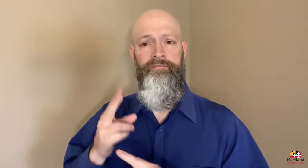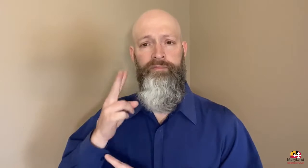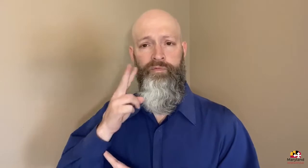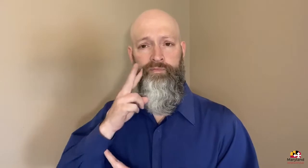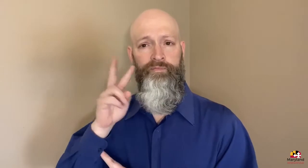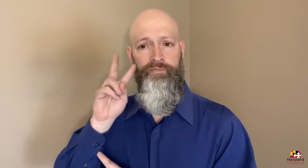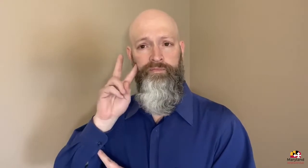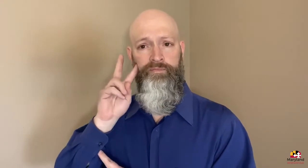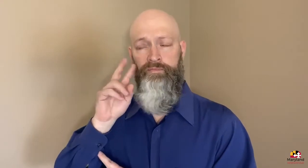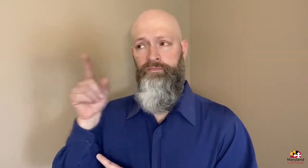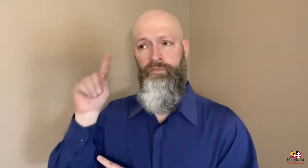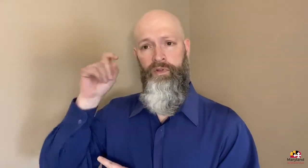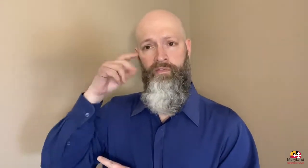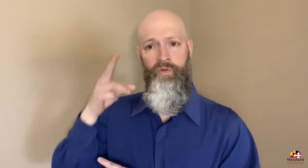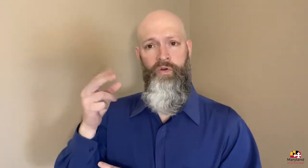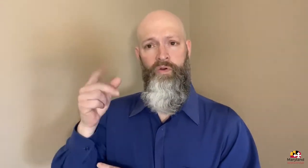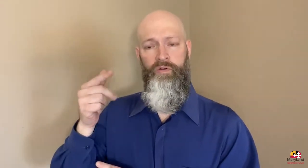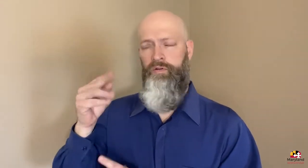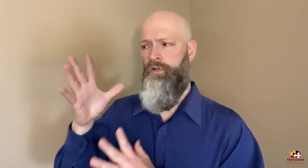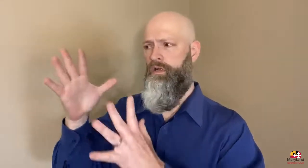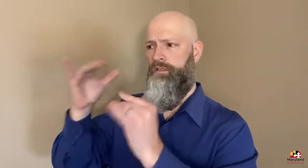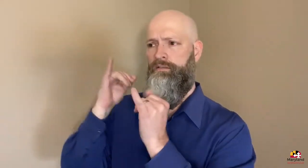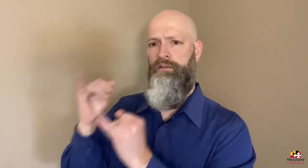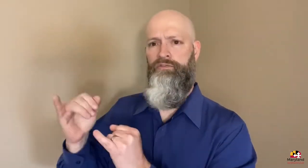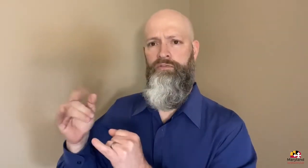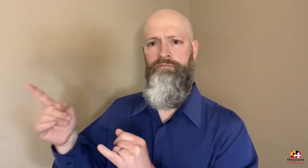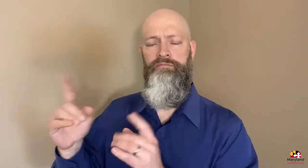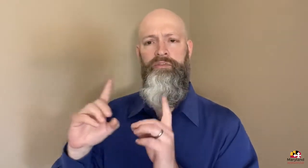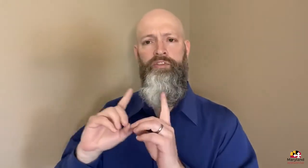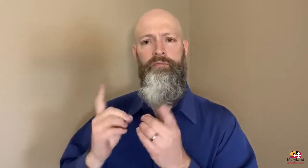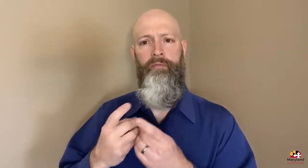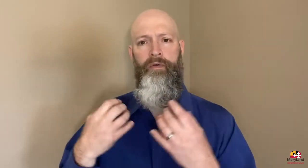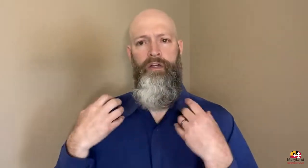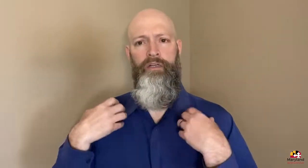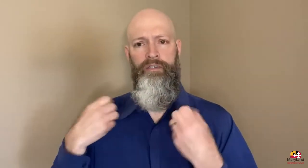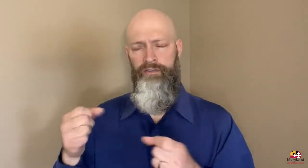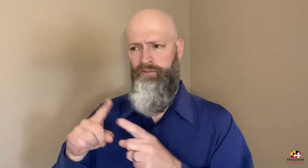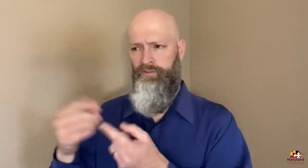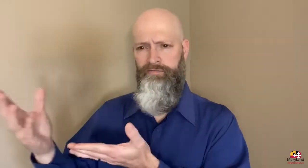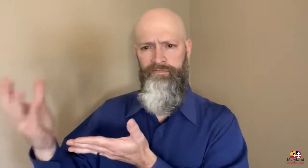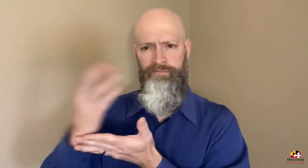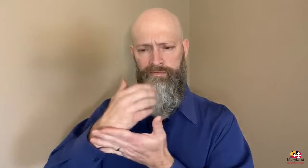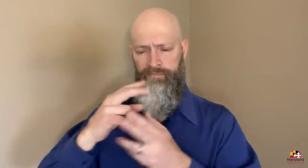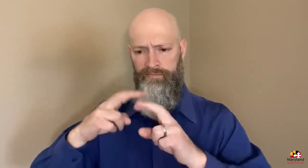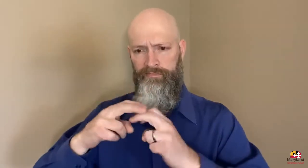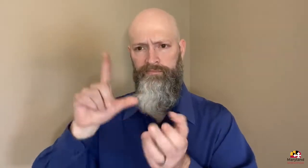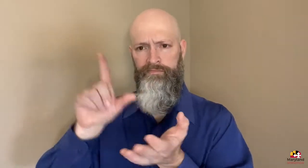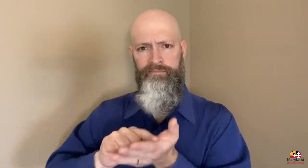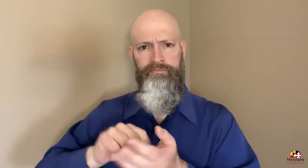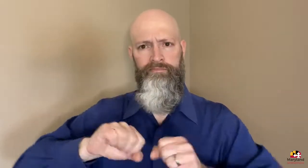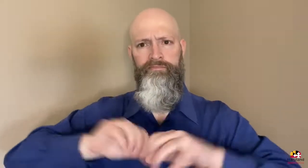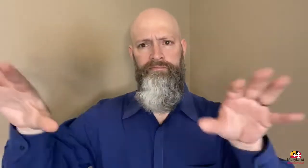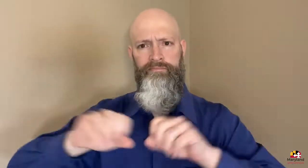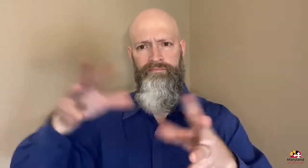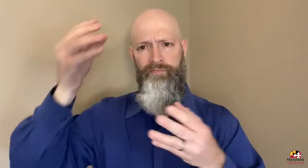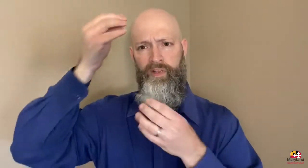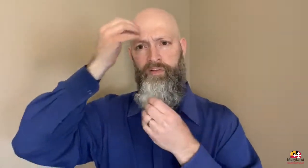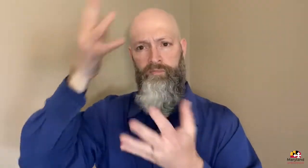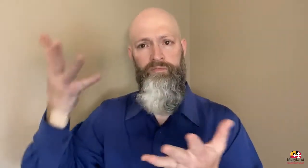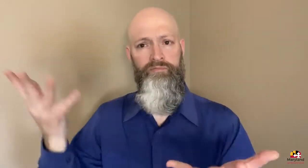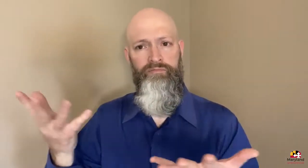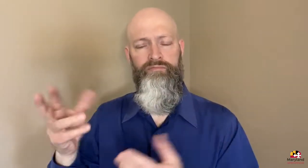Two days ago, Governor Hogan directed the Department of Health to begin publishing everything that is available